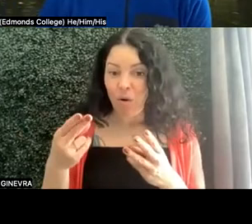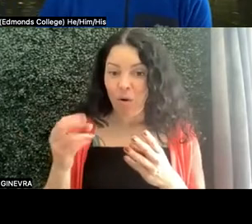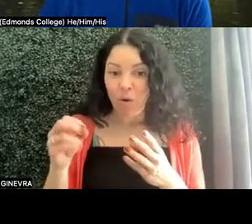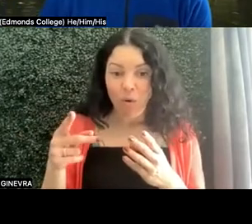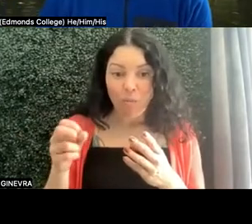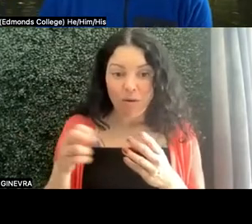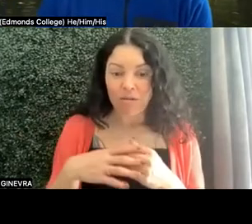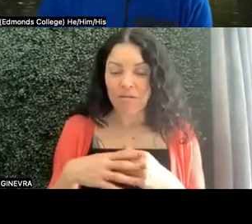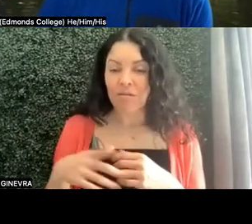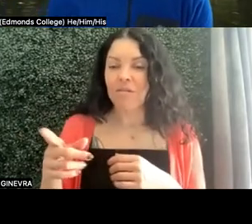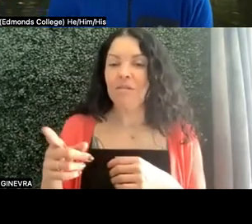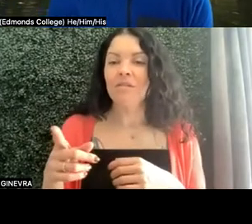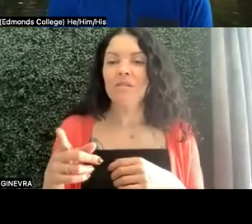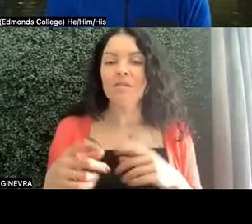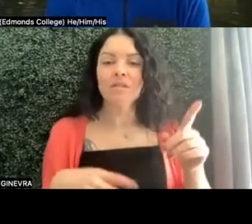Yeah, I think that's a great question.